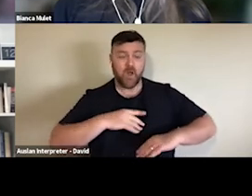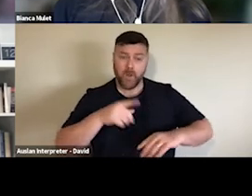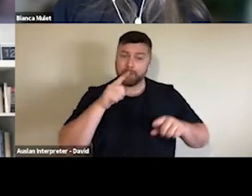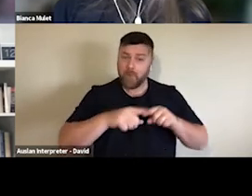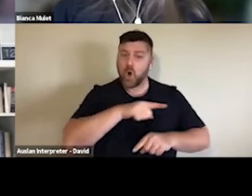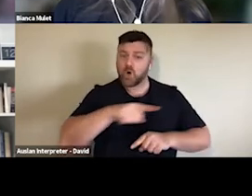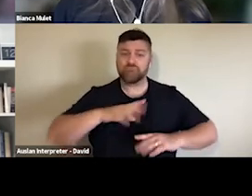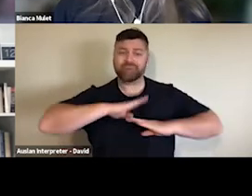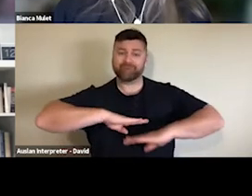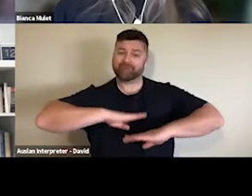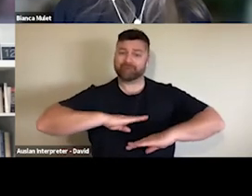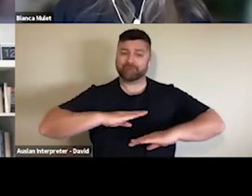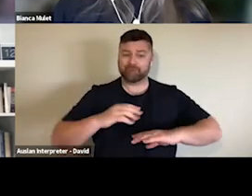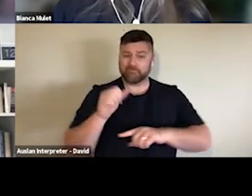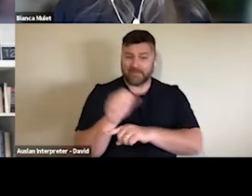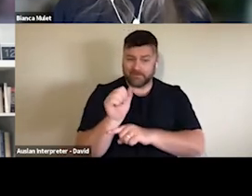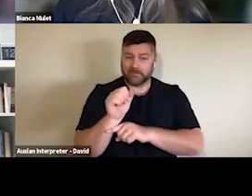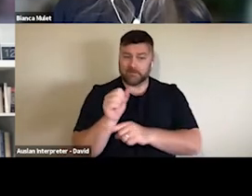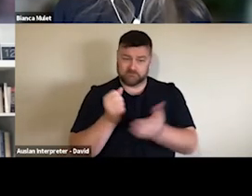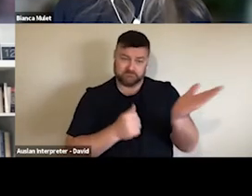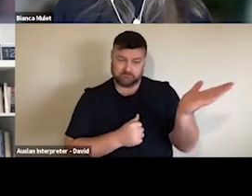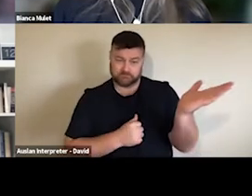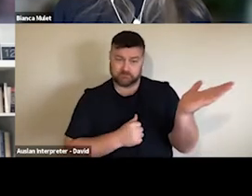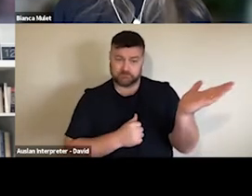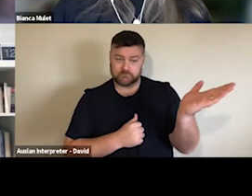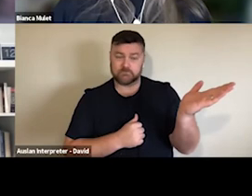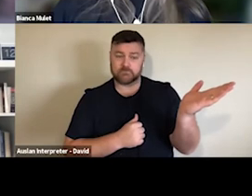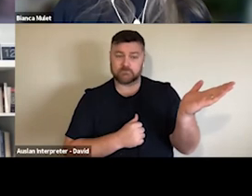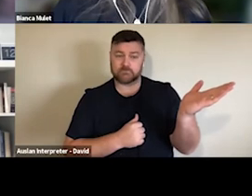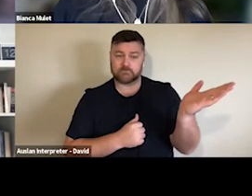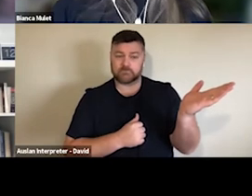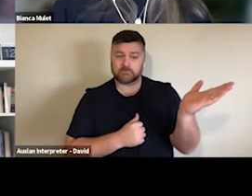So there's sort of still more to I guess unpack and understand and we the Australia Council